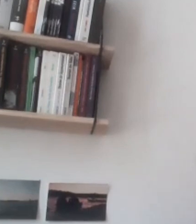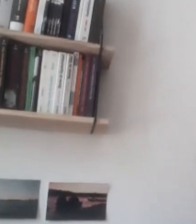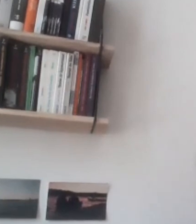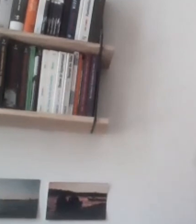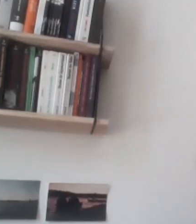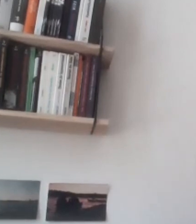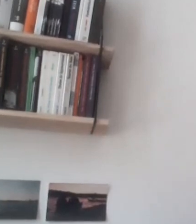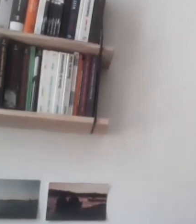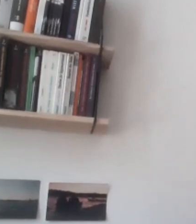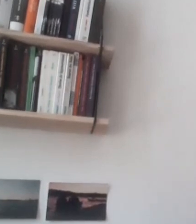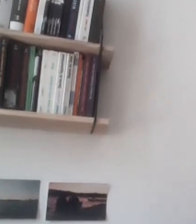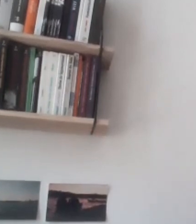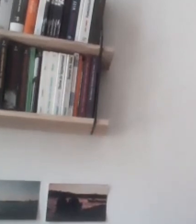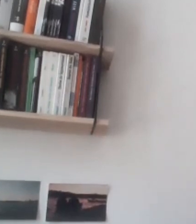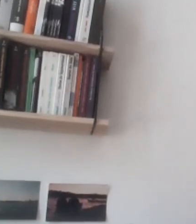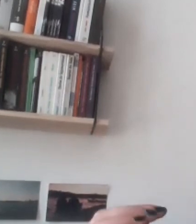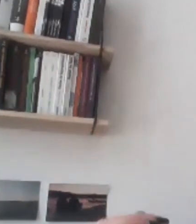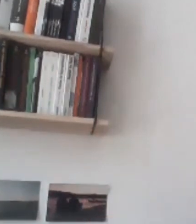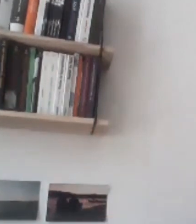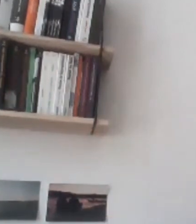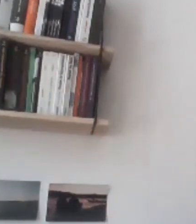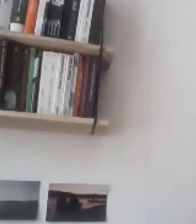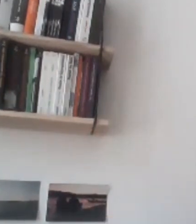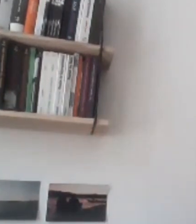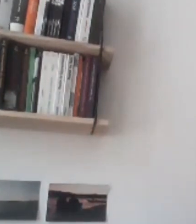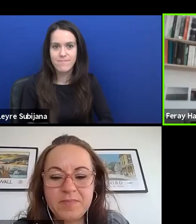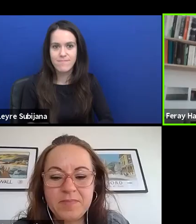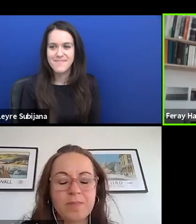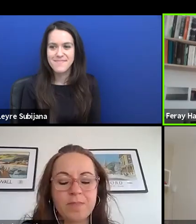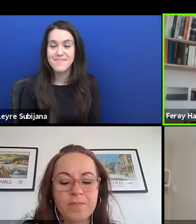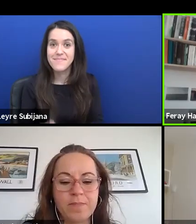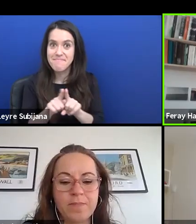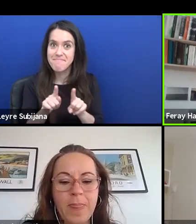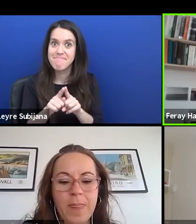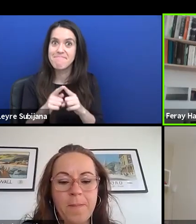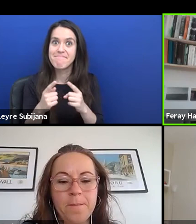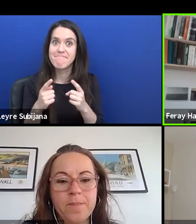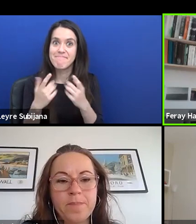And we also thank the audience for following us today.